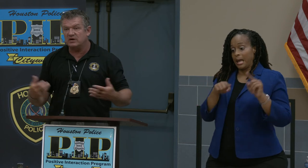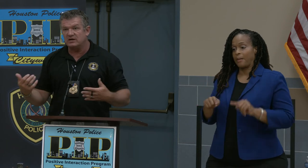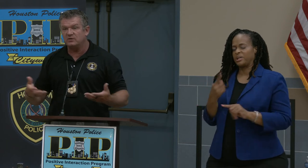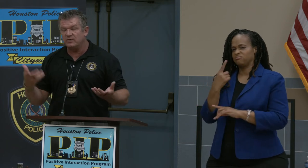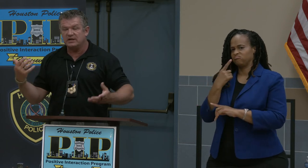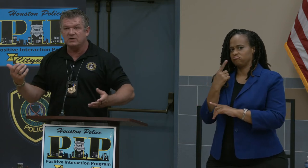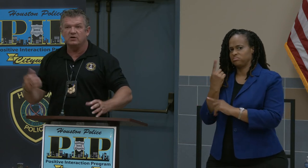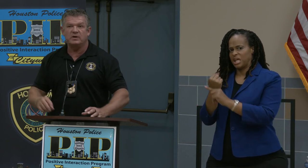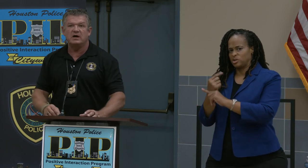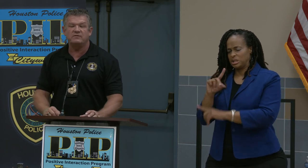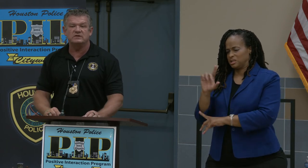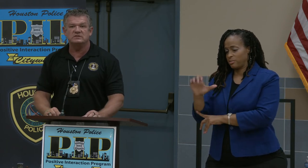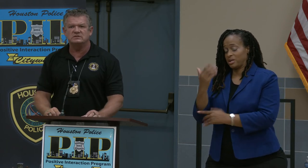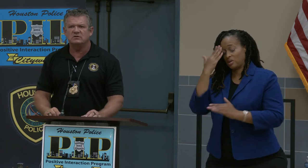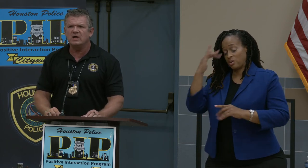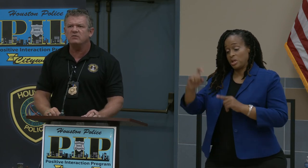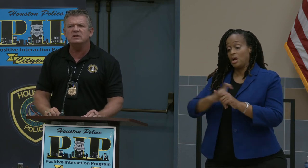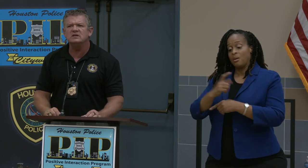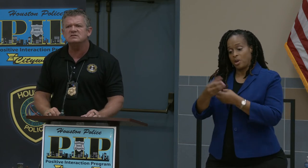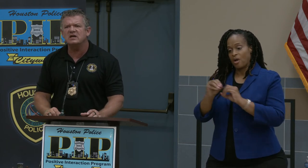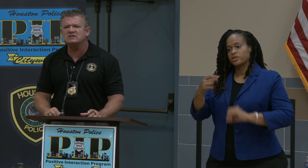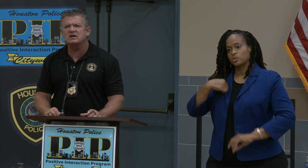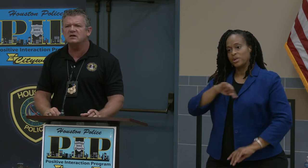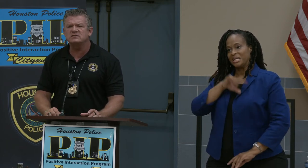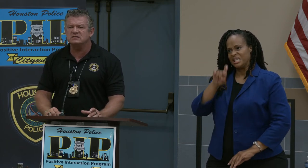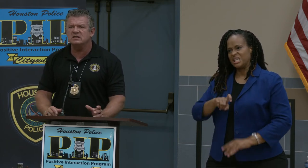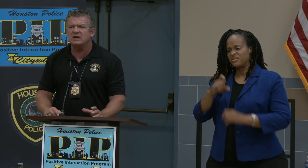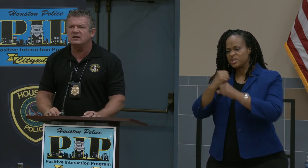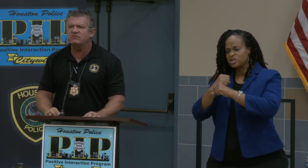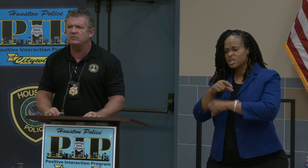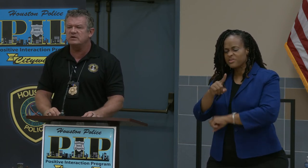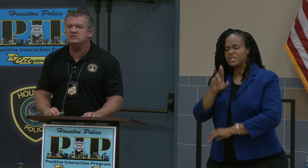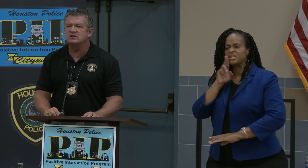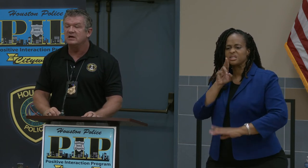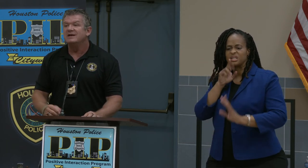I don't know why they called me office and said we need the stats. I heard the city got hit -- the